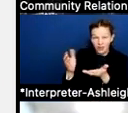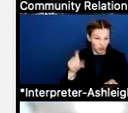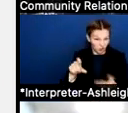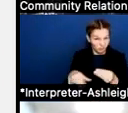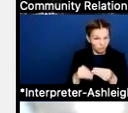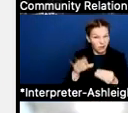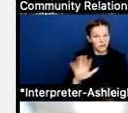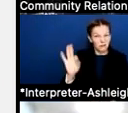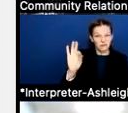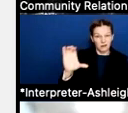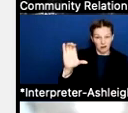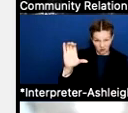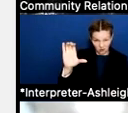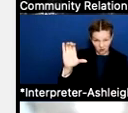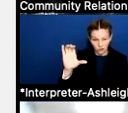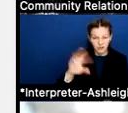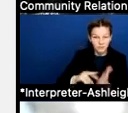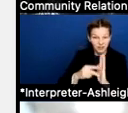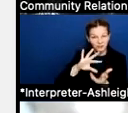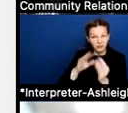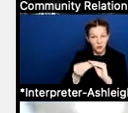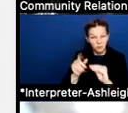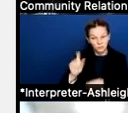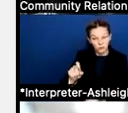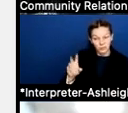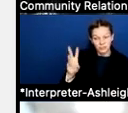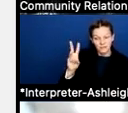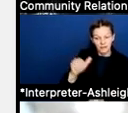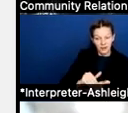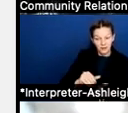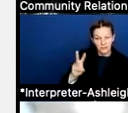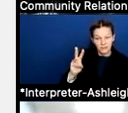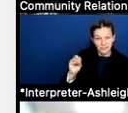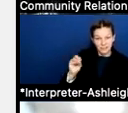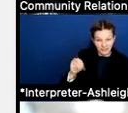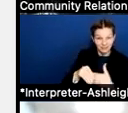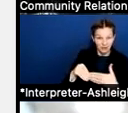taking that allotment to $7,060. These funds were greatly alleviate some